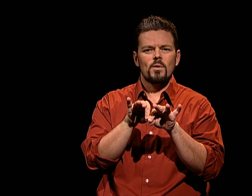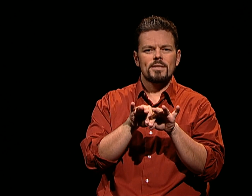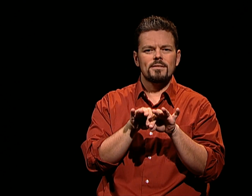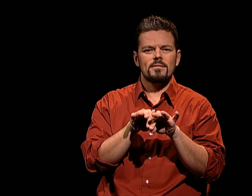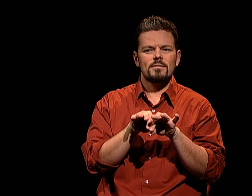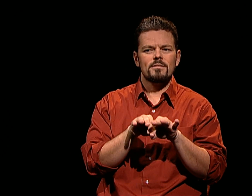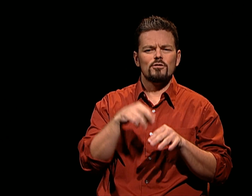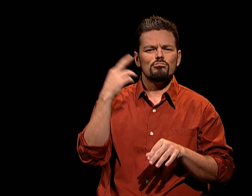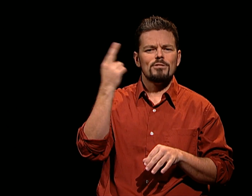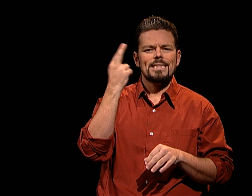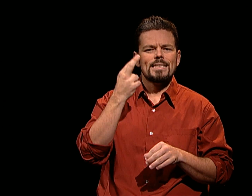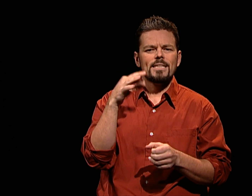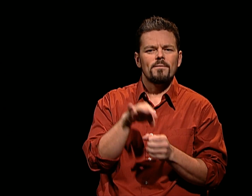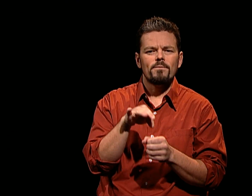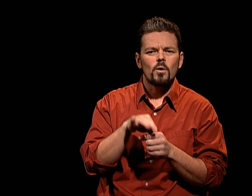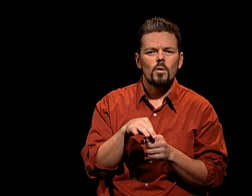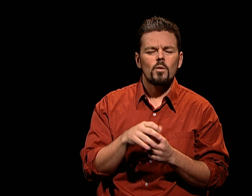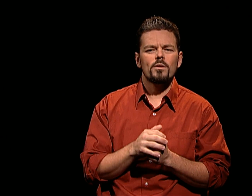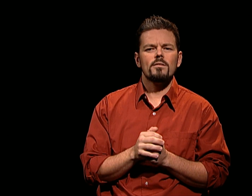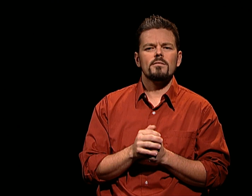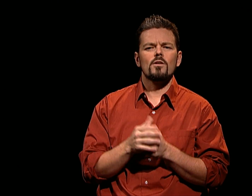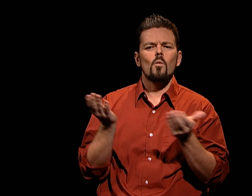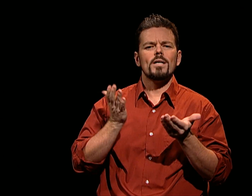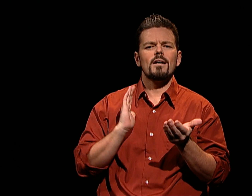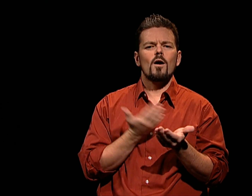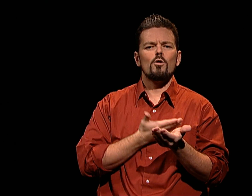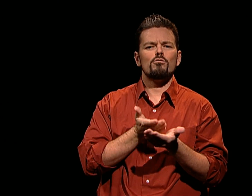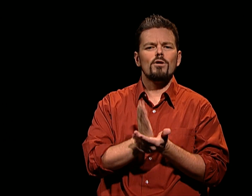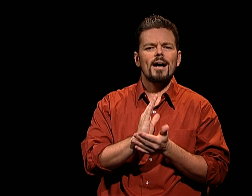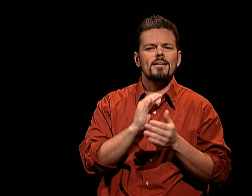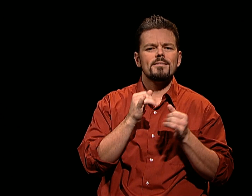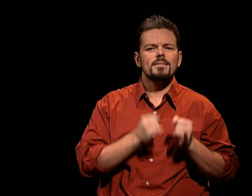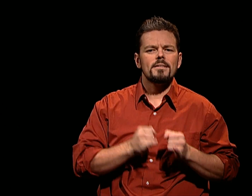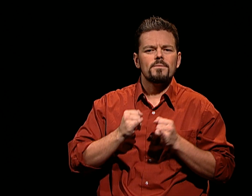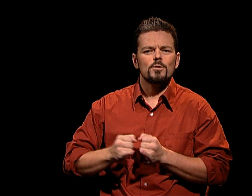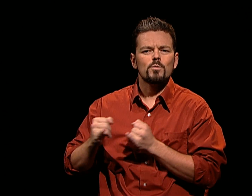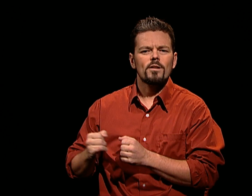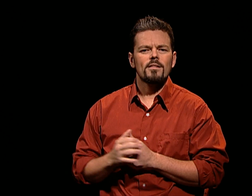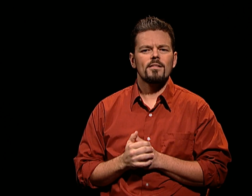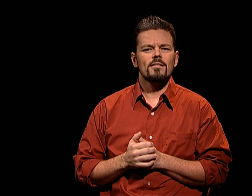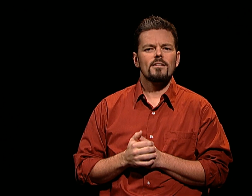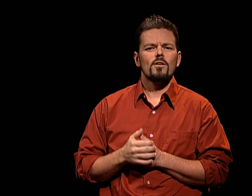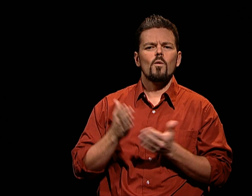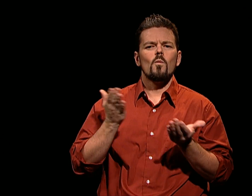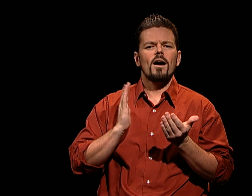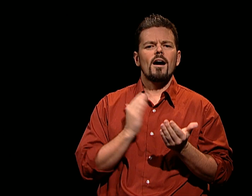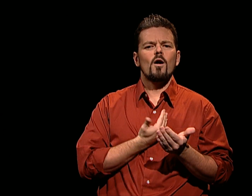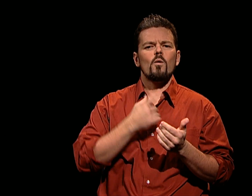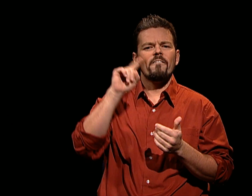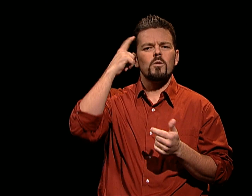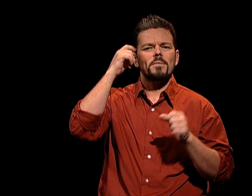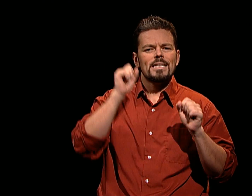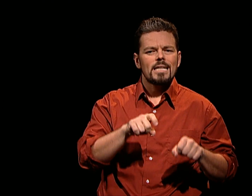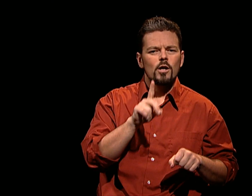WHO UNDERSTAND THE IMPORTANCE AND RELEVANCE OF VOTING. WHAT ARE OUR RIGHTS AS INDIVIDUALS?